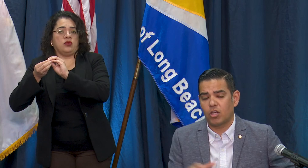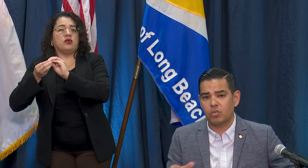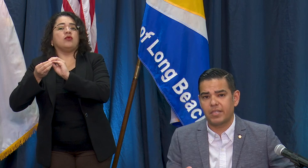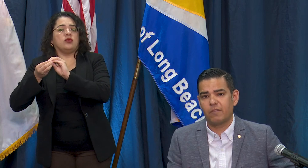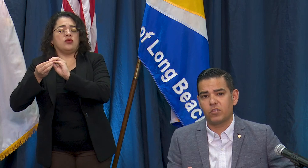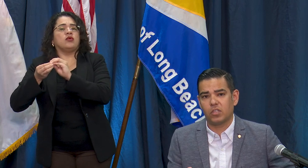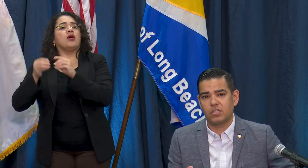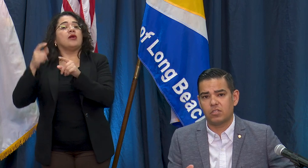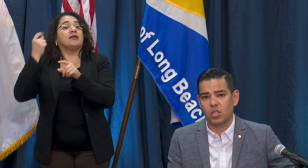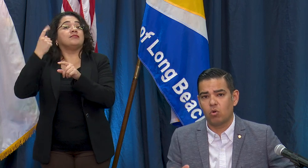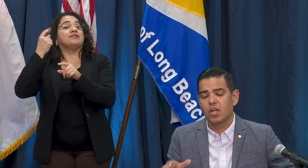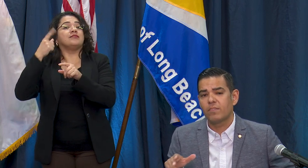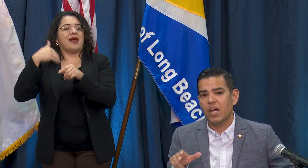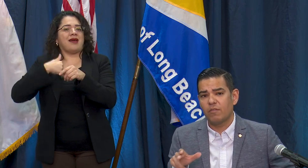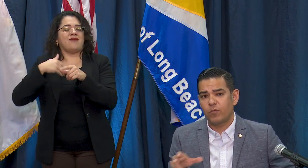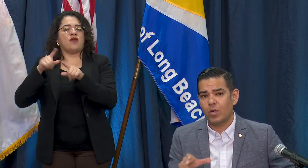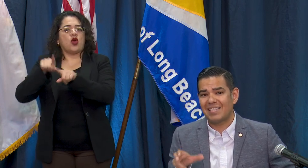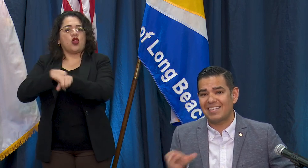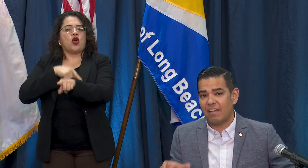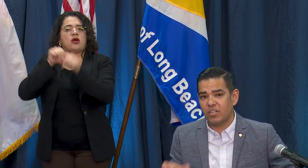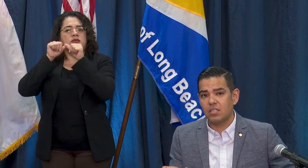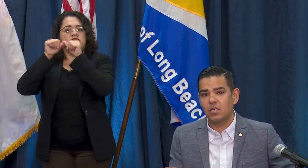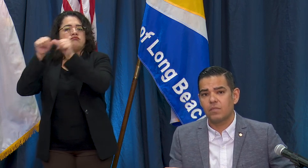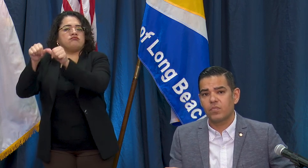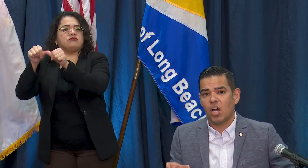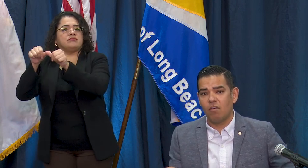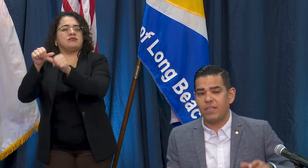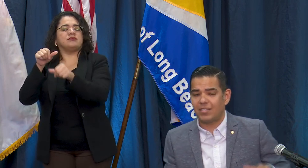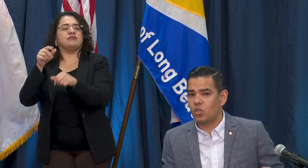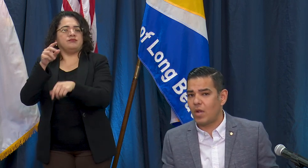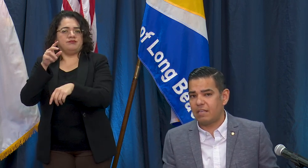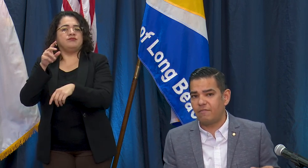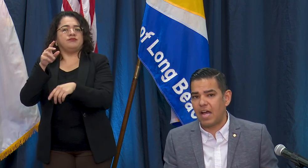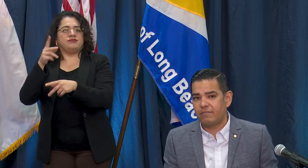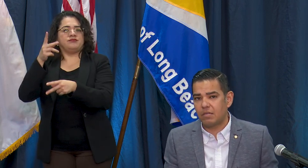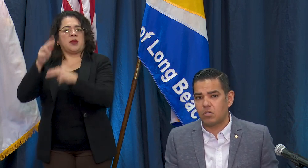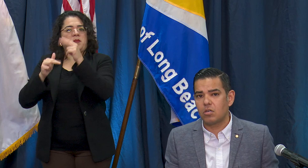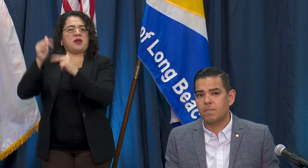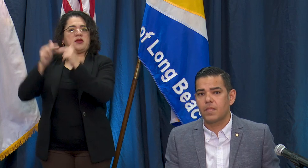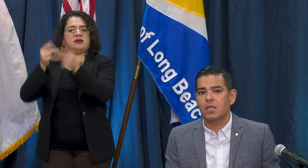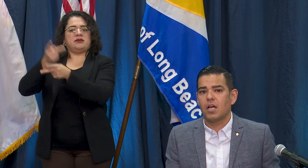long-term care facilities and so 47 of that 285 number